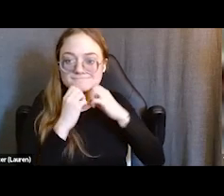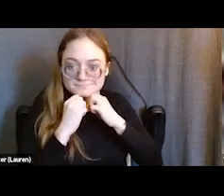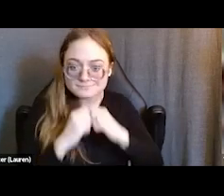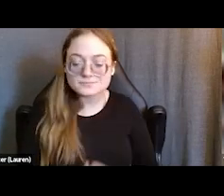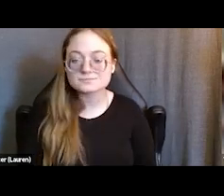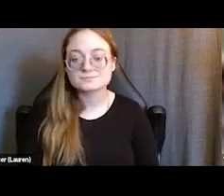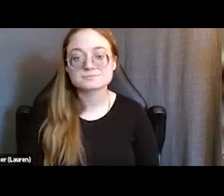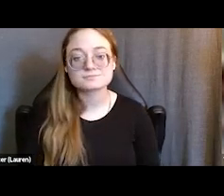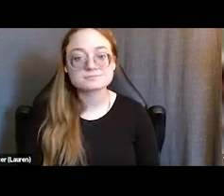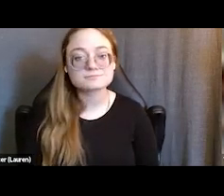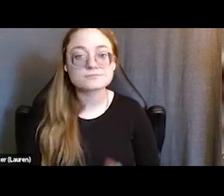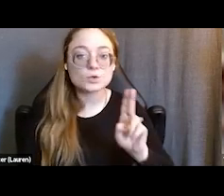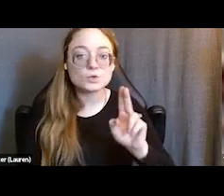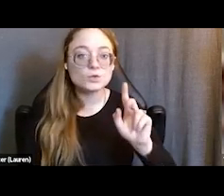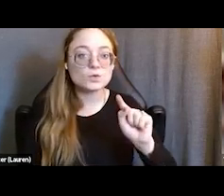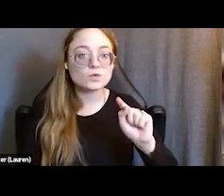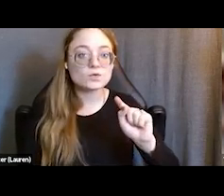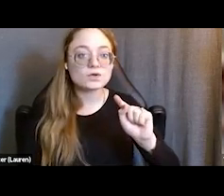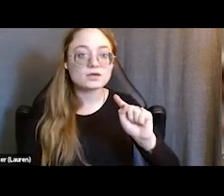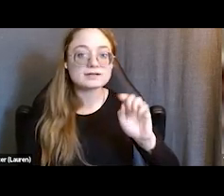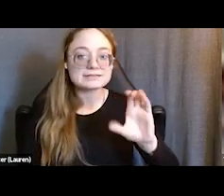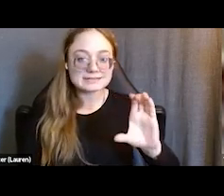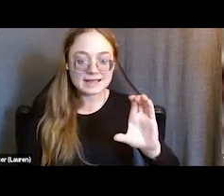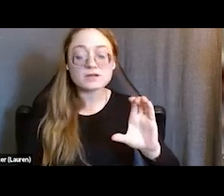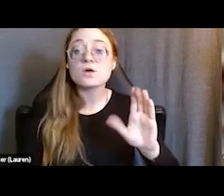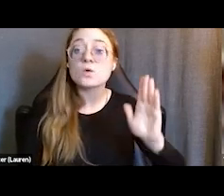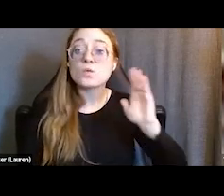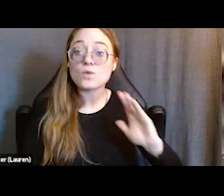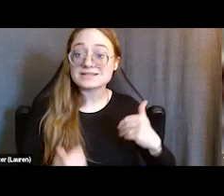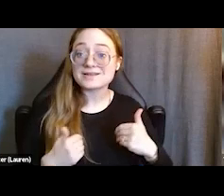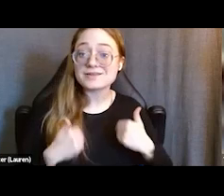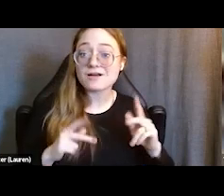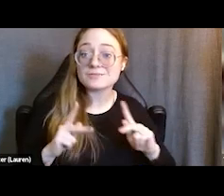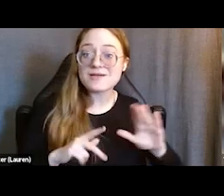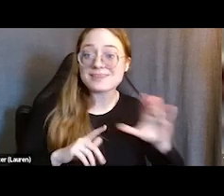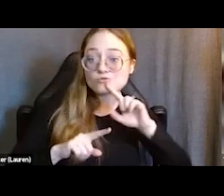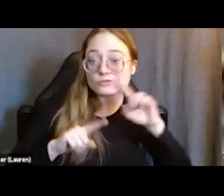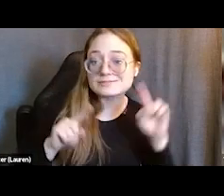So, UTEC was a response by young people in the city of Lowell, Massachusetts